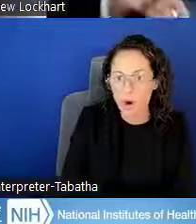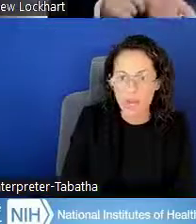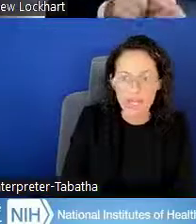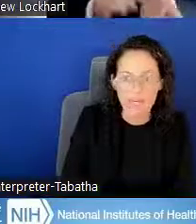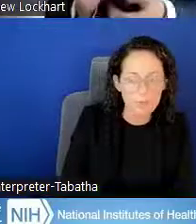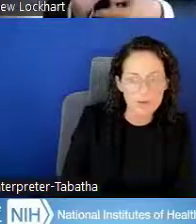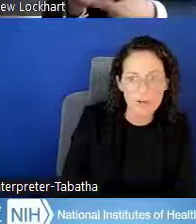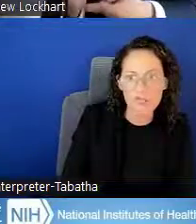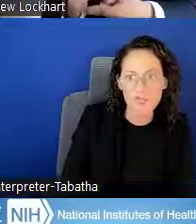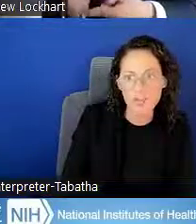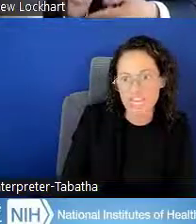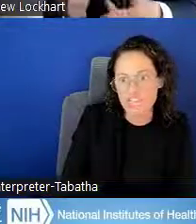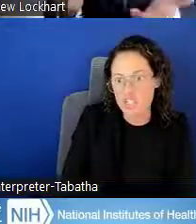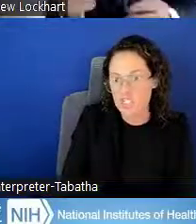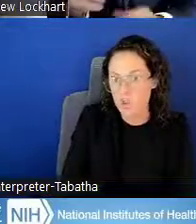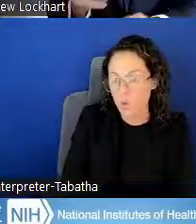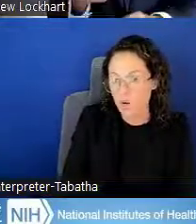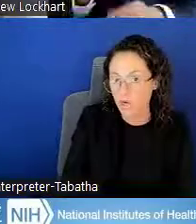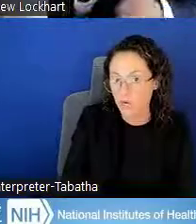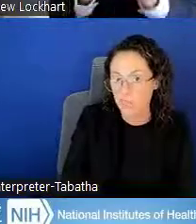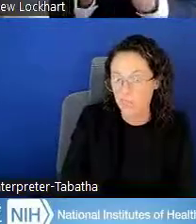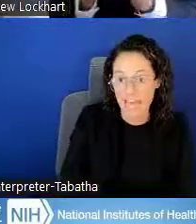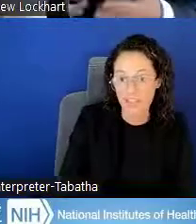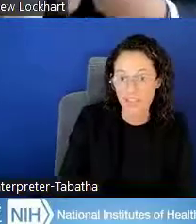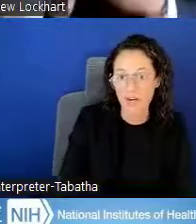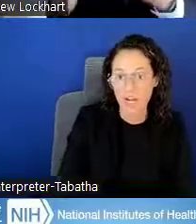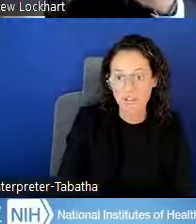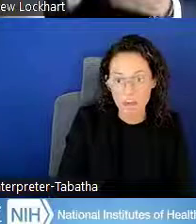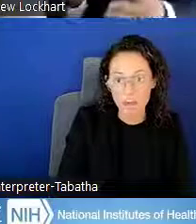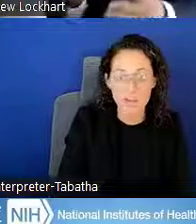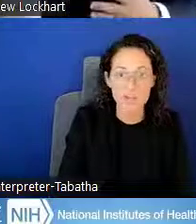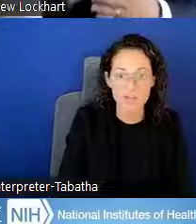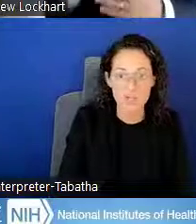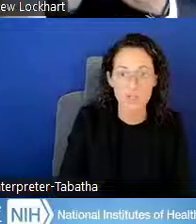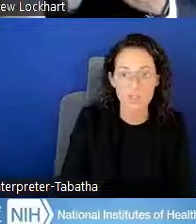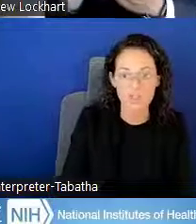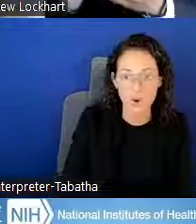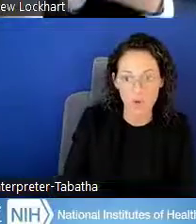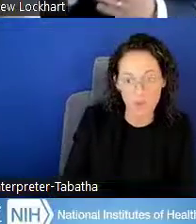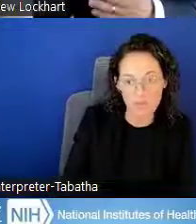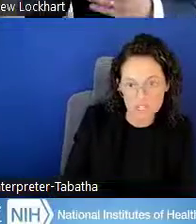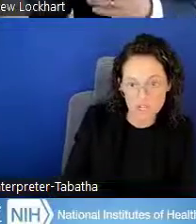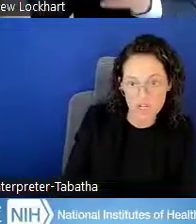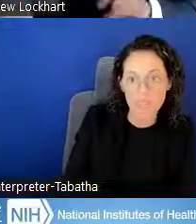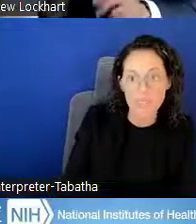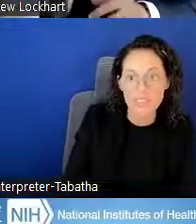on number of publications or lack thereof. I would recommend talking with the program officer,